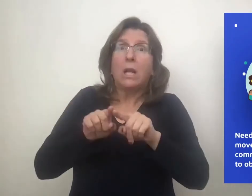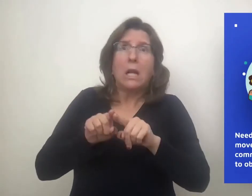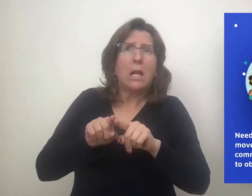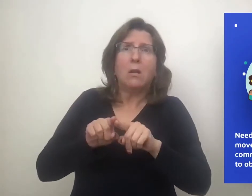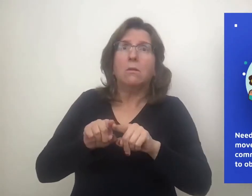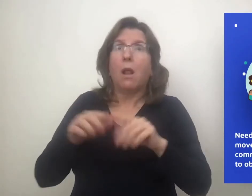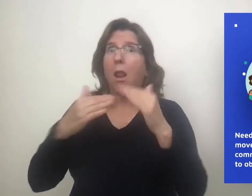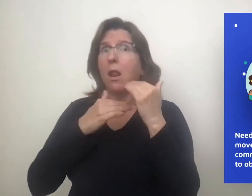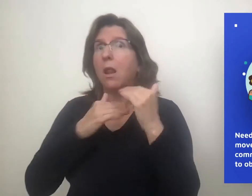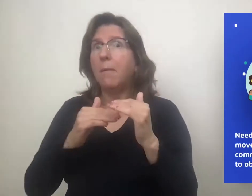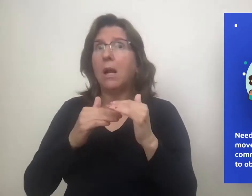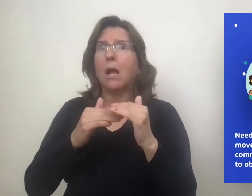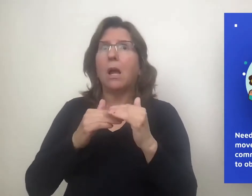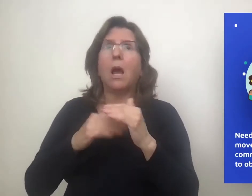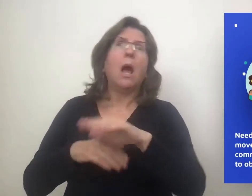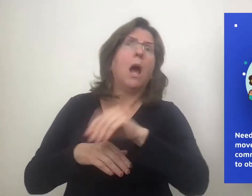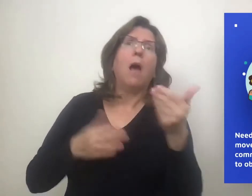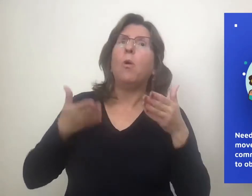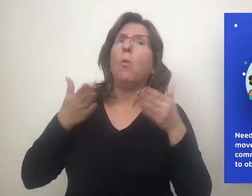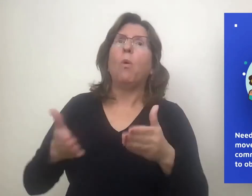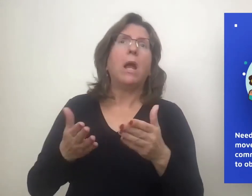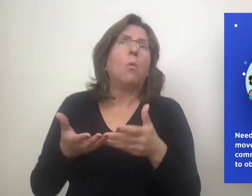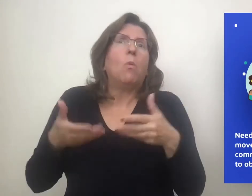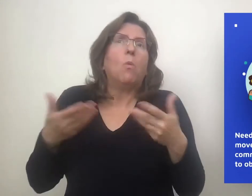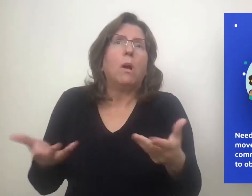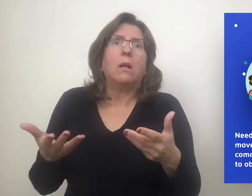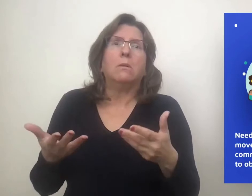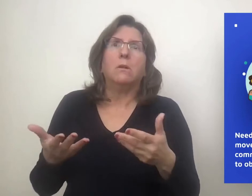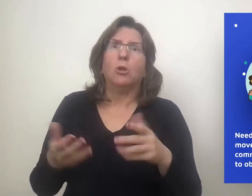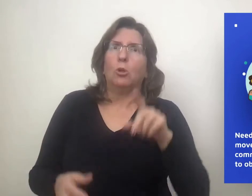The natural expression of signed languages requires space and movement,